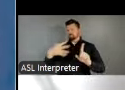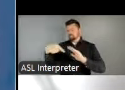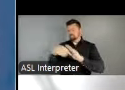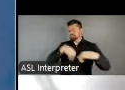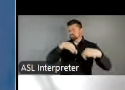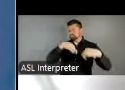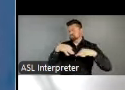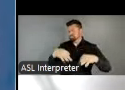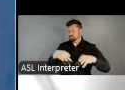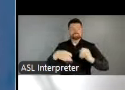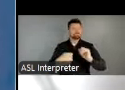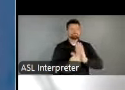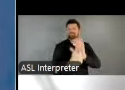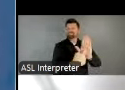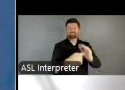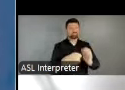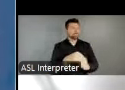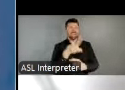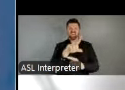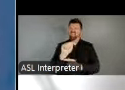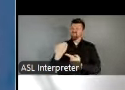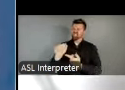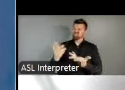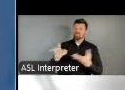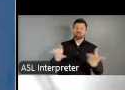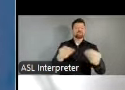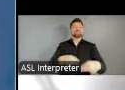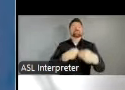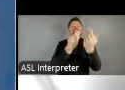describe local arts agencies by what services they provide and how they might be structured.